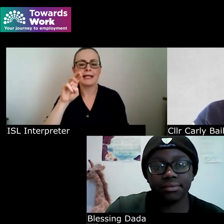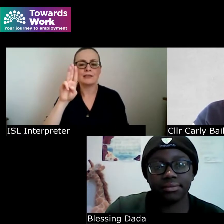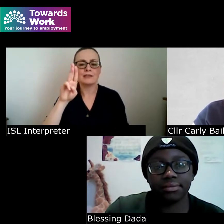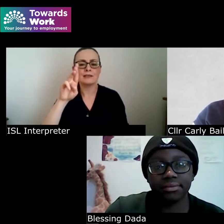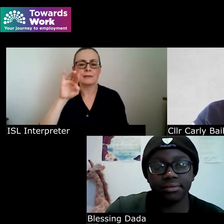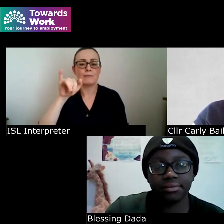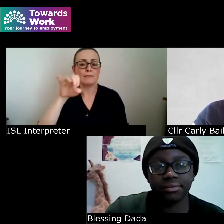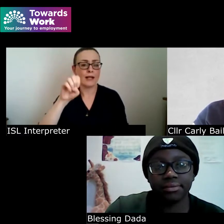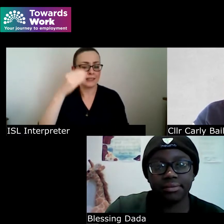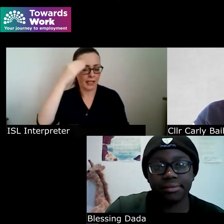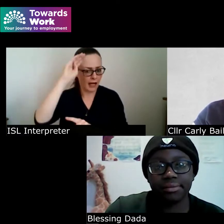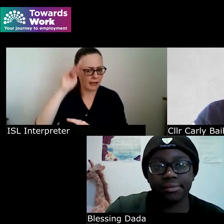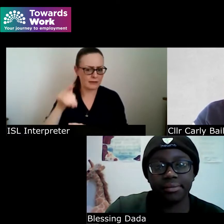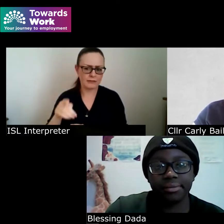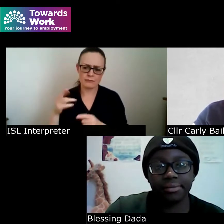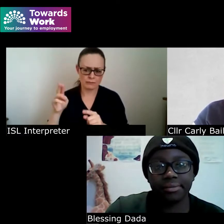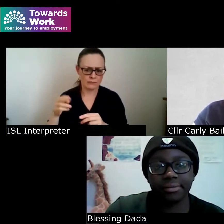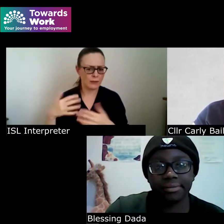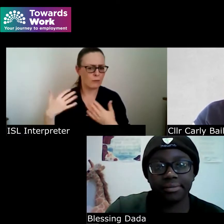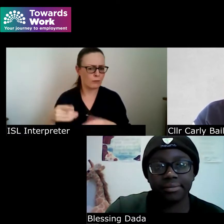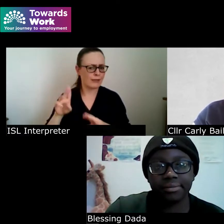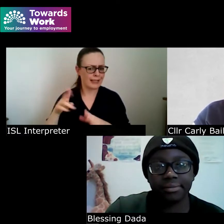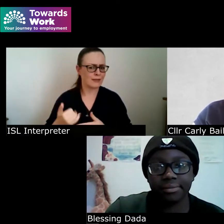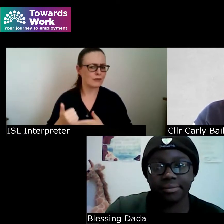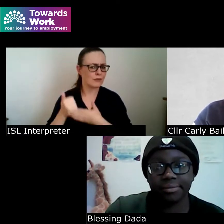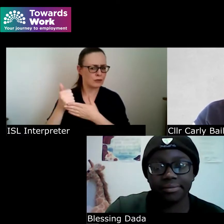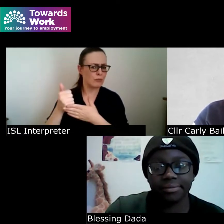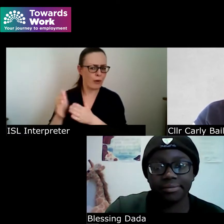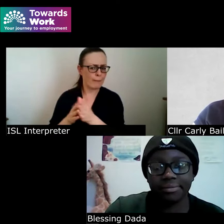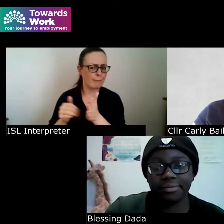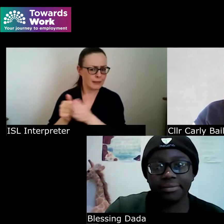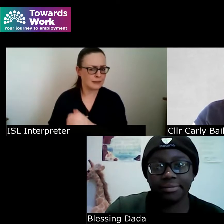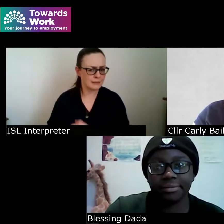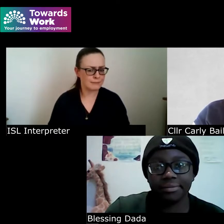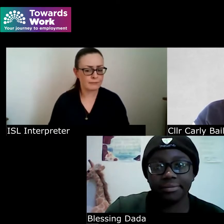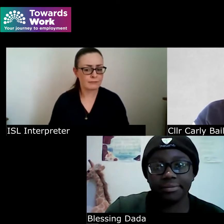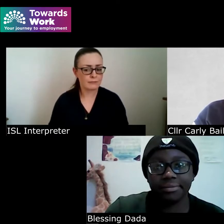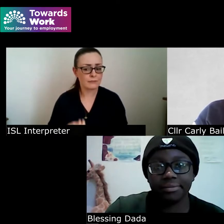a business an enterprise Ireland we're a high potential start-up company enterprise Ireland